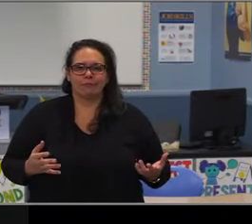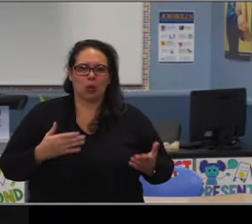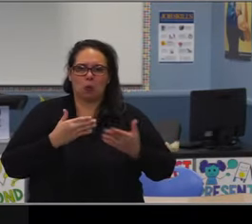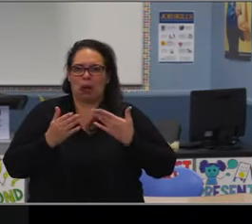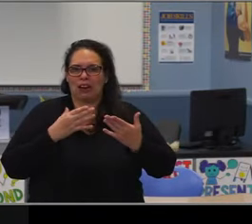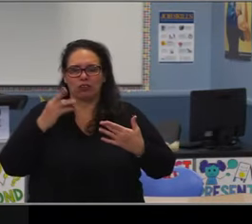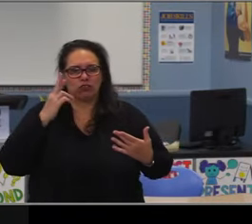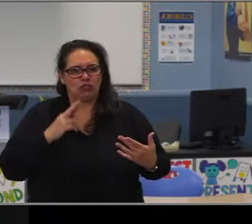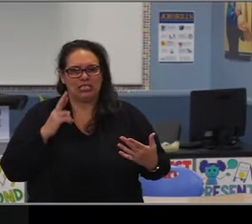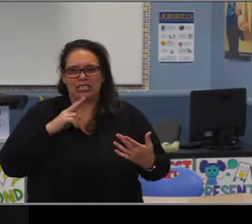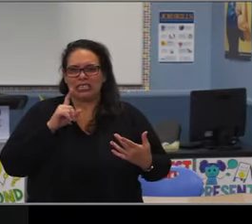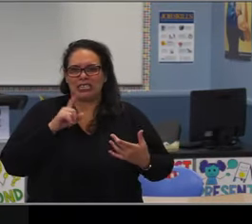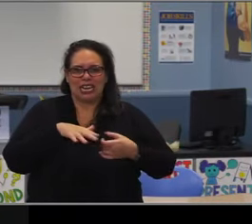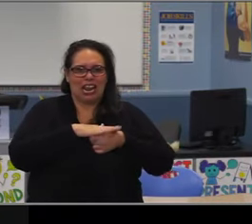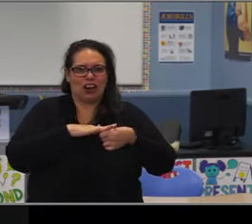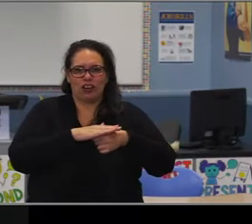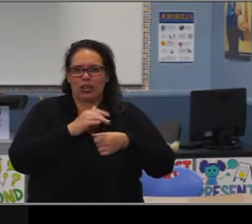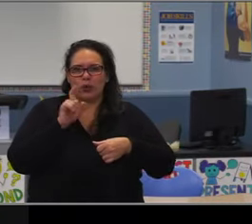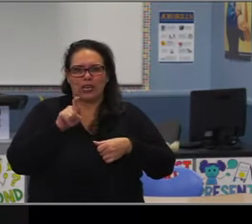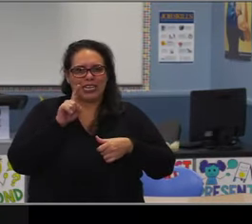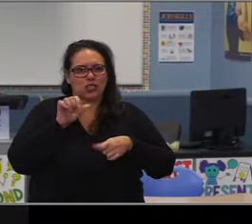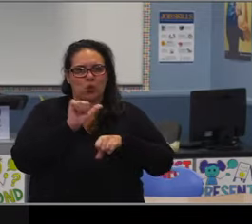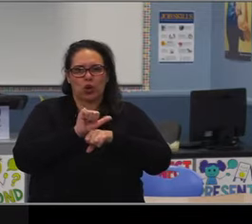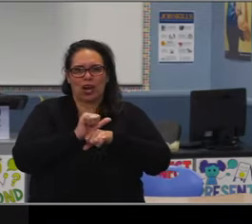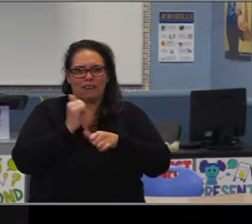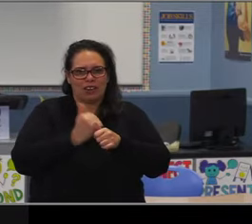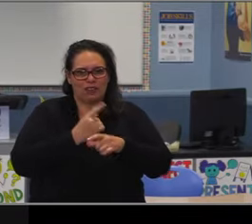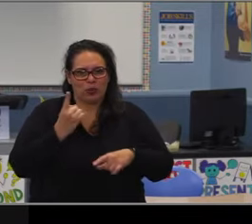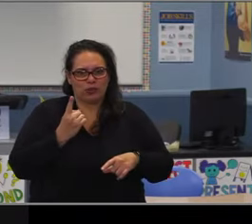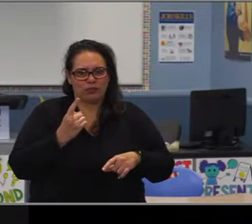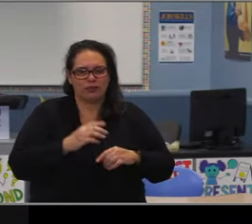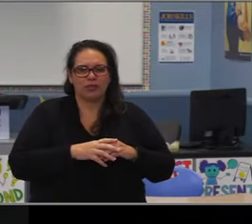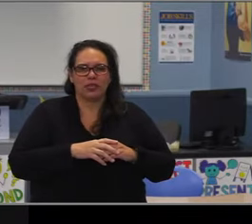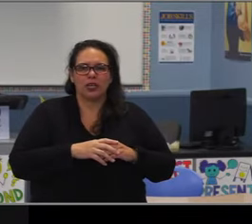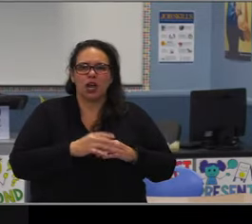many more grades, many more interactions with the teacher as opposed to a one-time test.